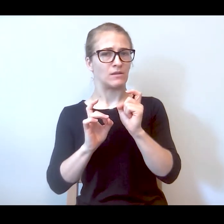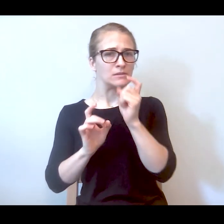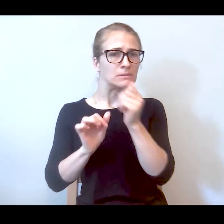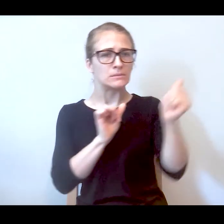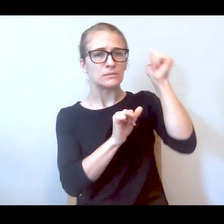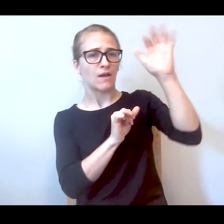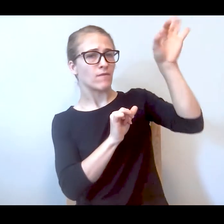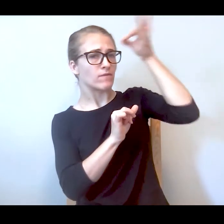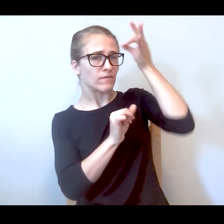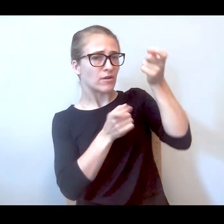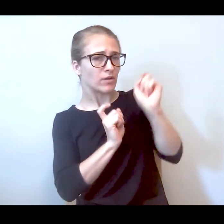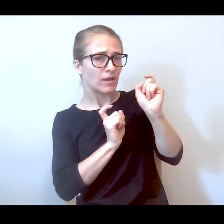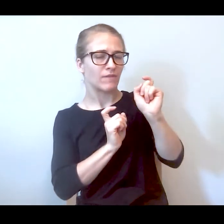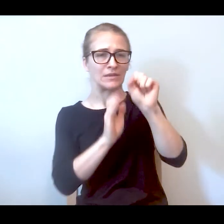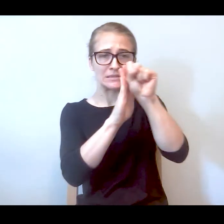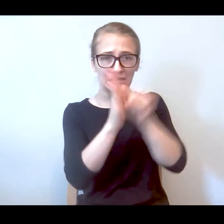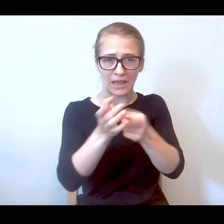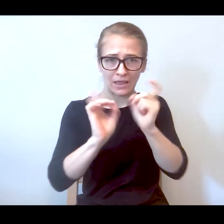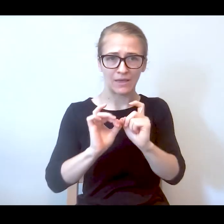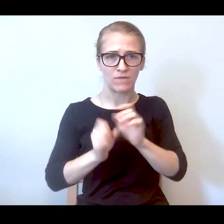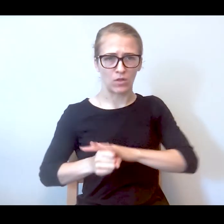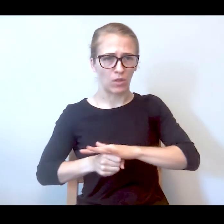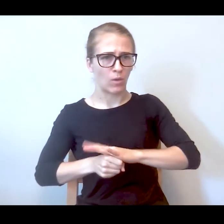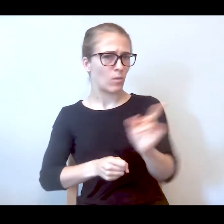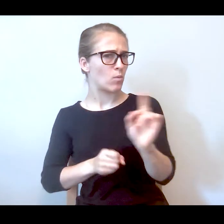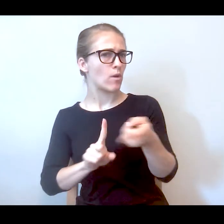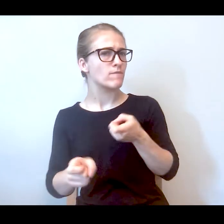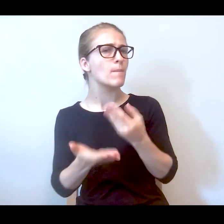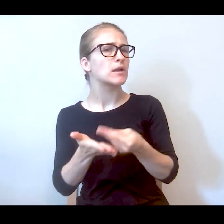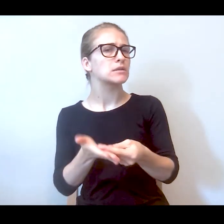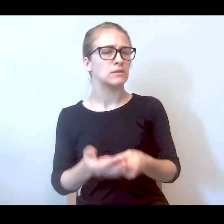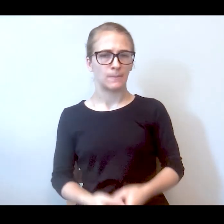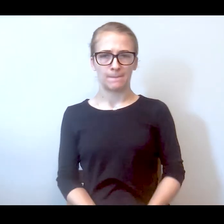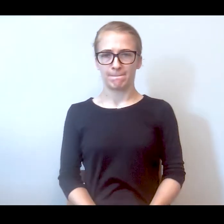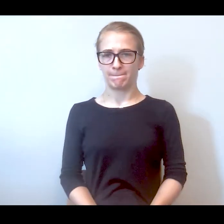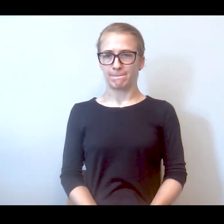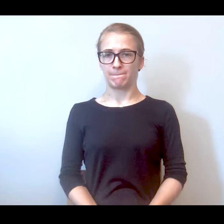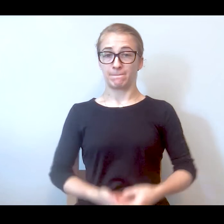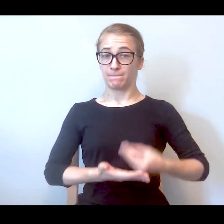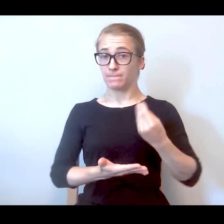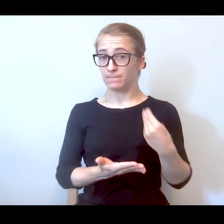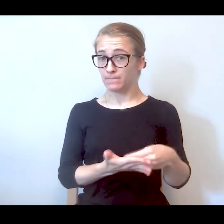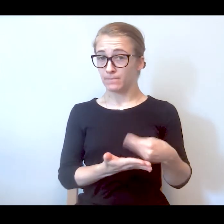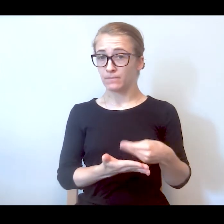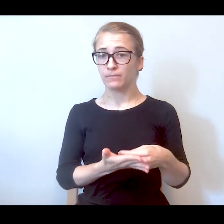state level, local level? So the funding -- they had these